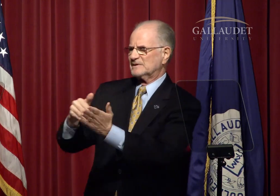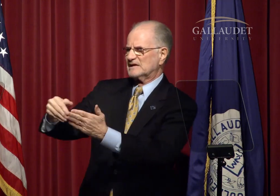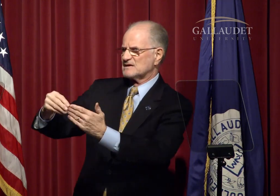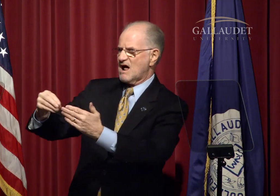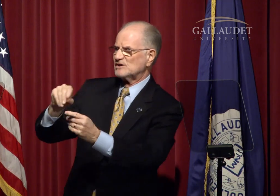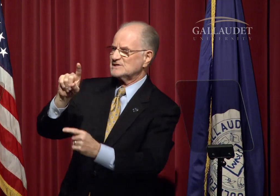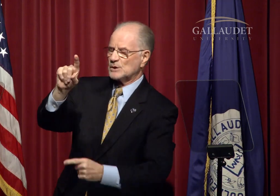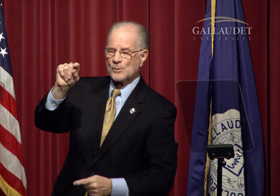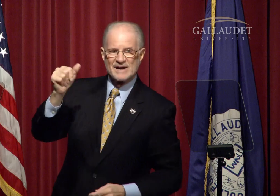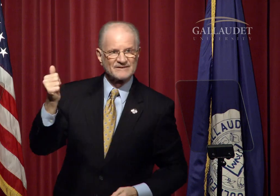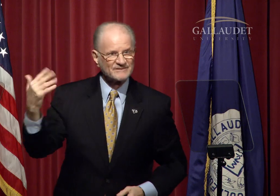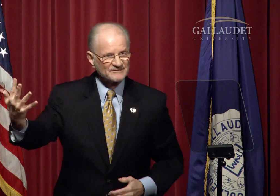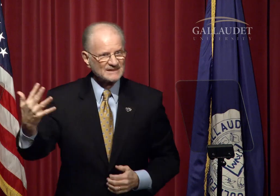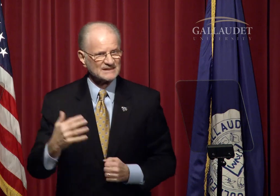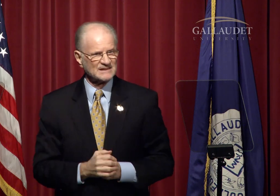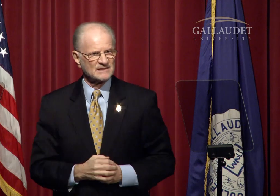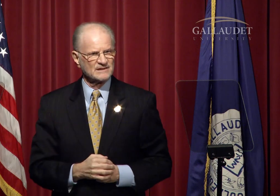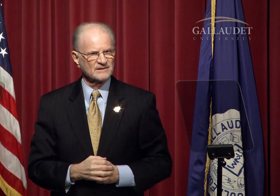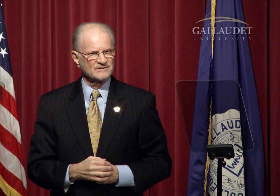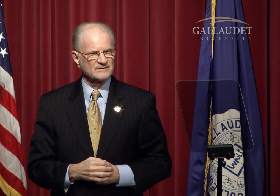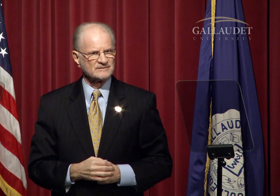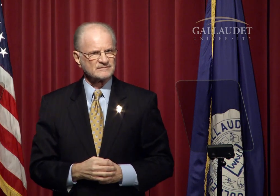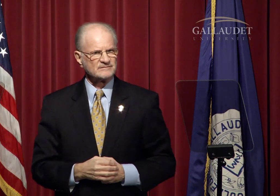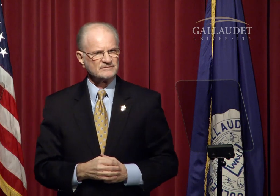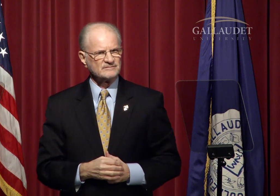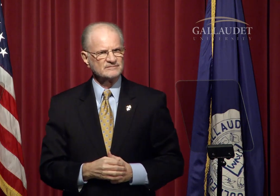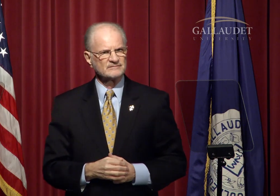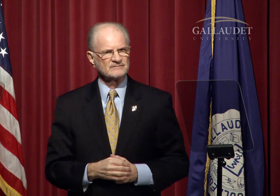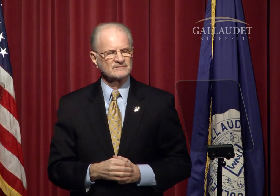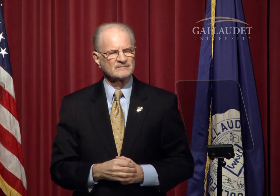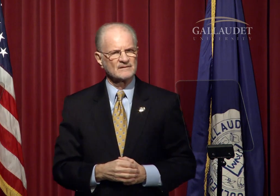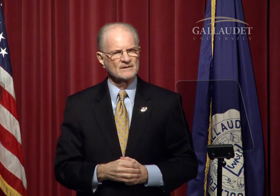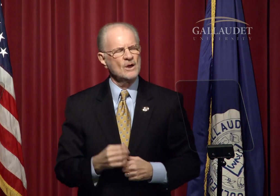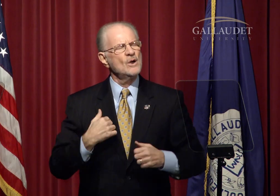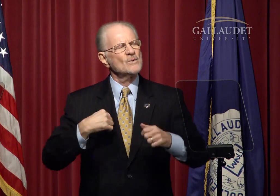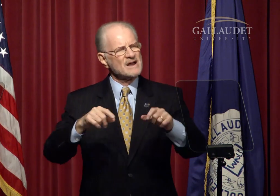to $200 million in 2015.